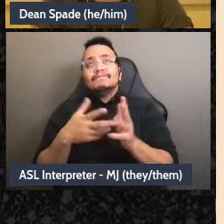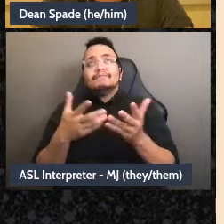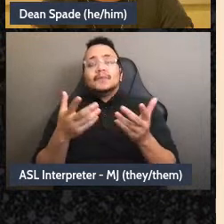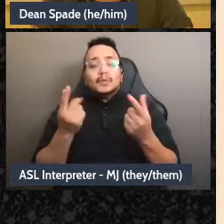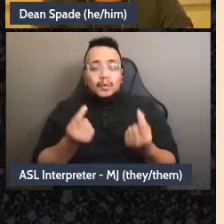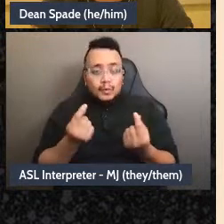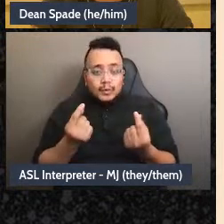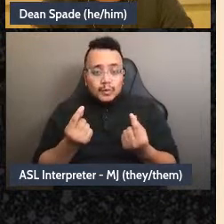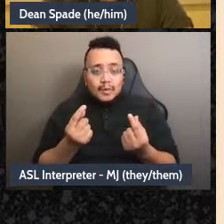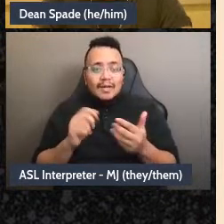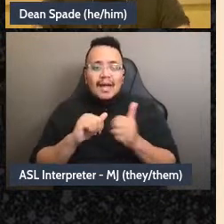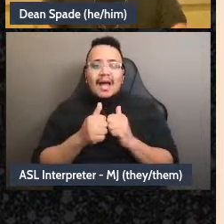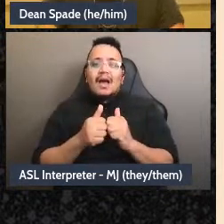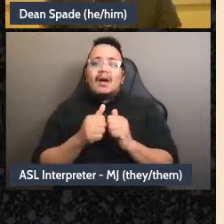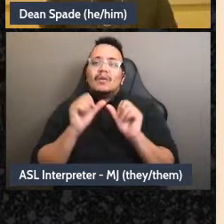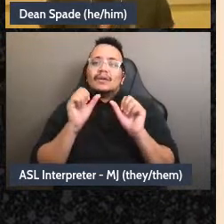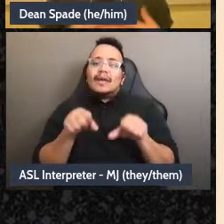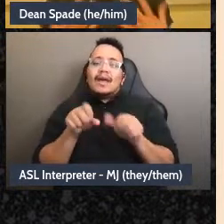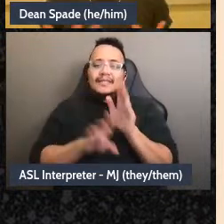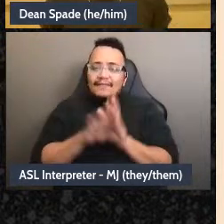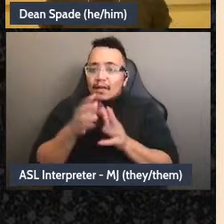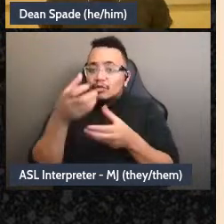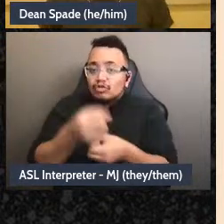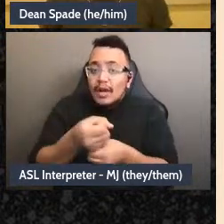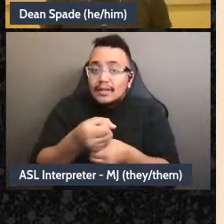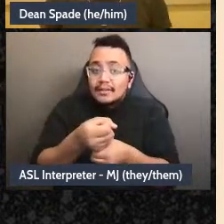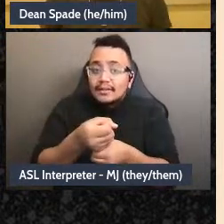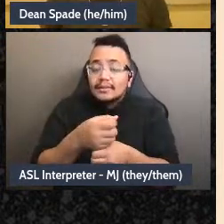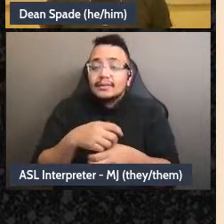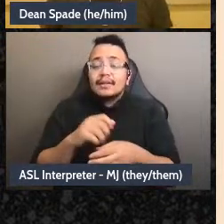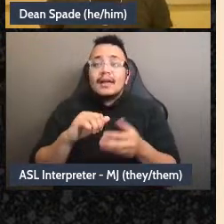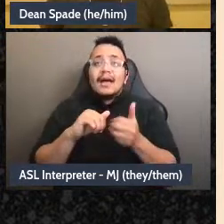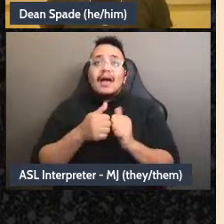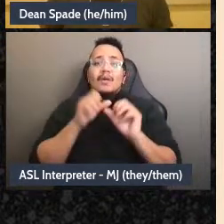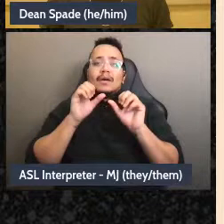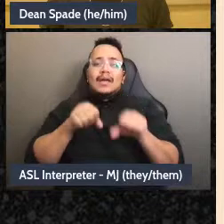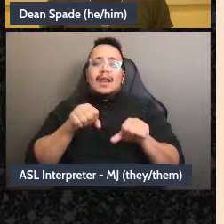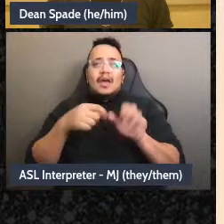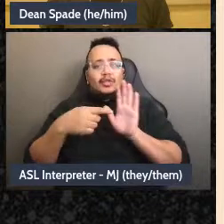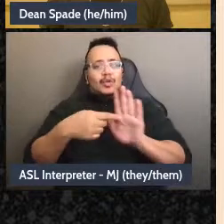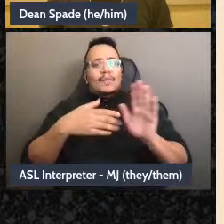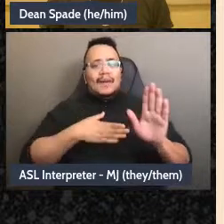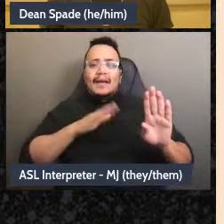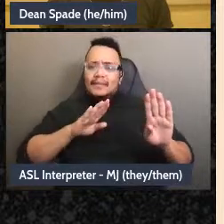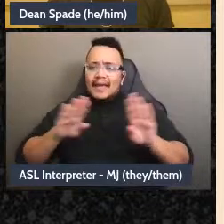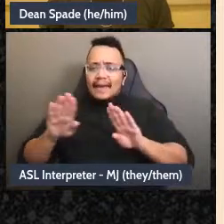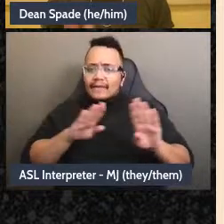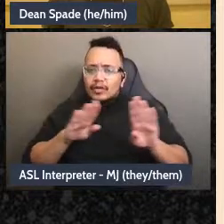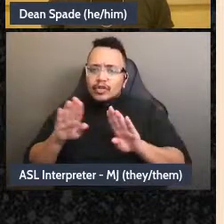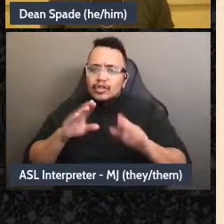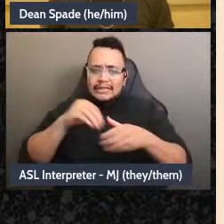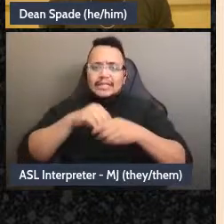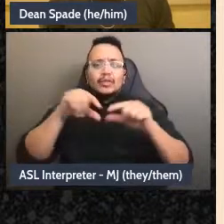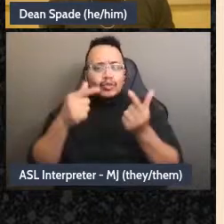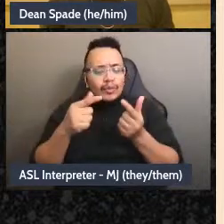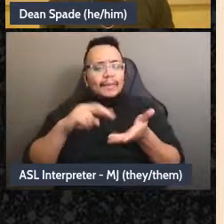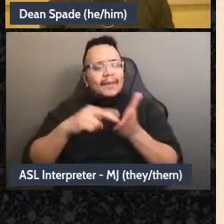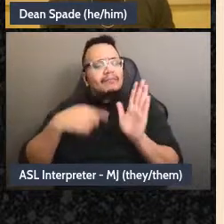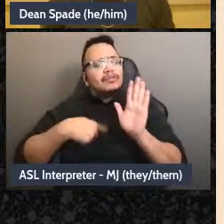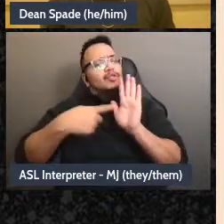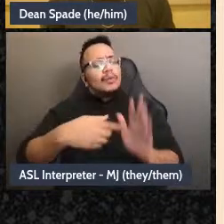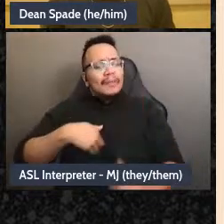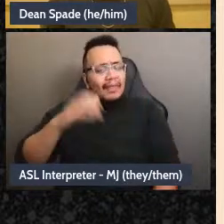become trustworthy how do I act in ways, in a group that show that I'm listening, that I’m doing